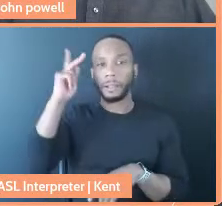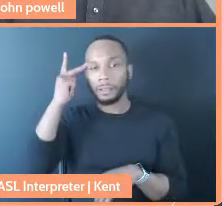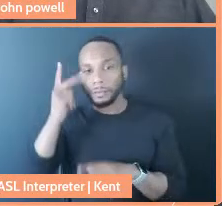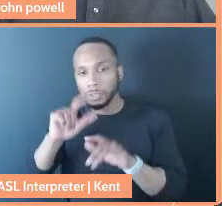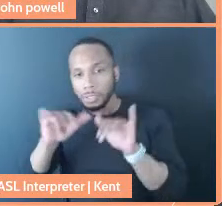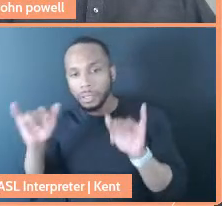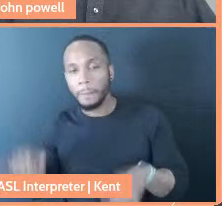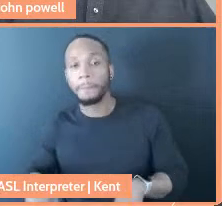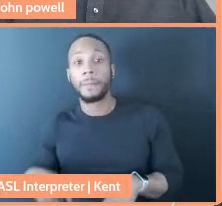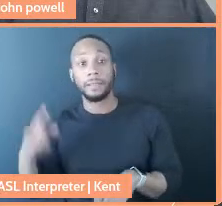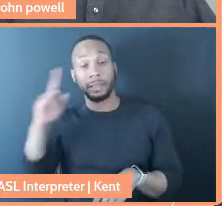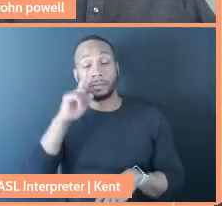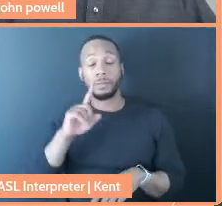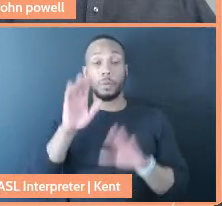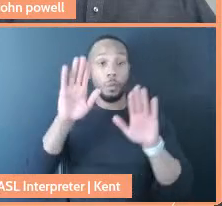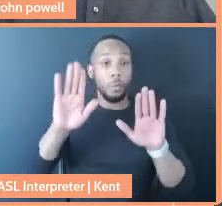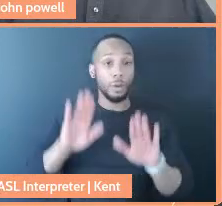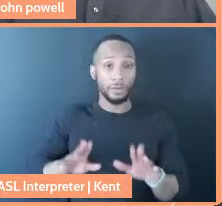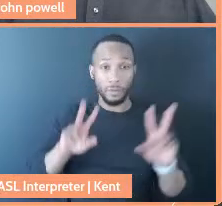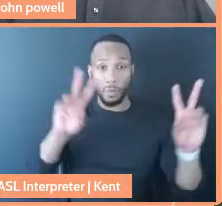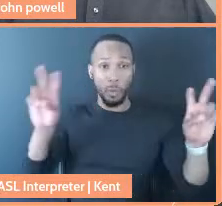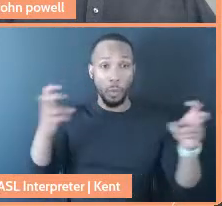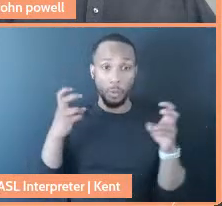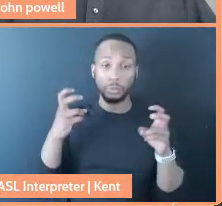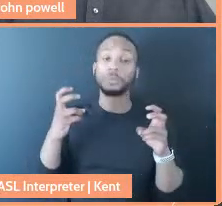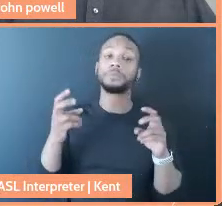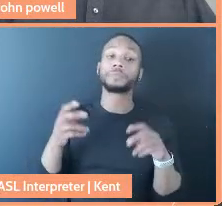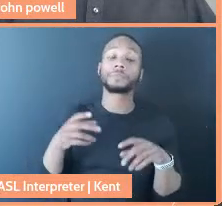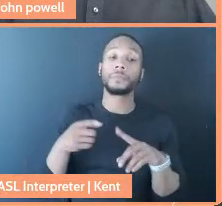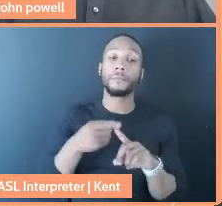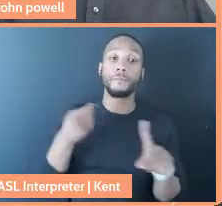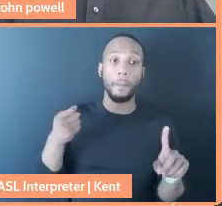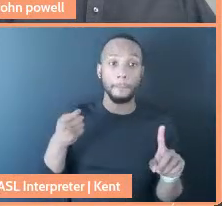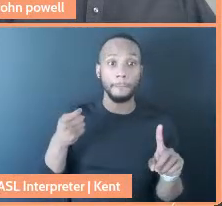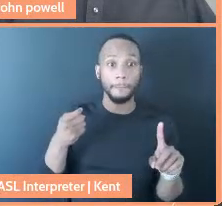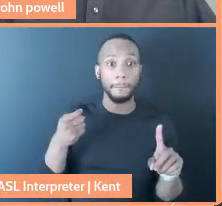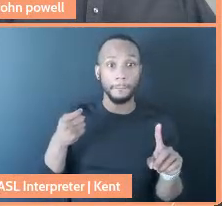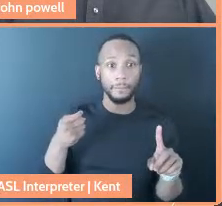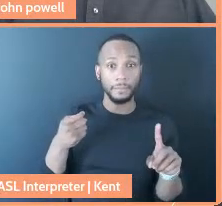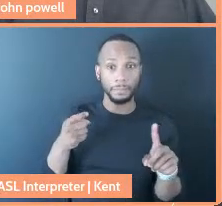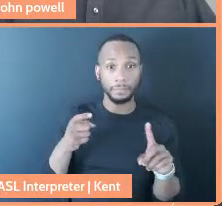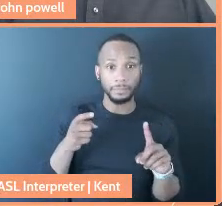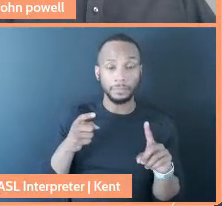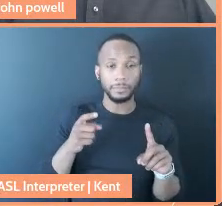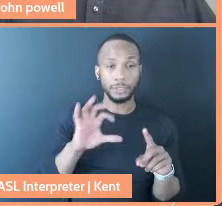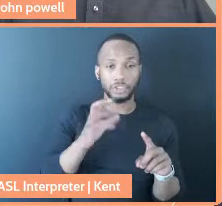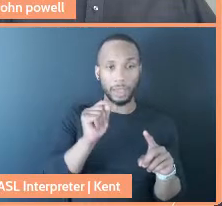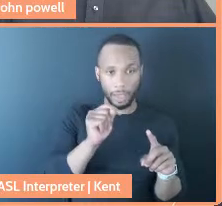been some really great quotes pulled out in the chat, if folks want to pull those. But